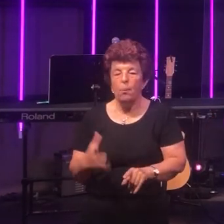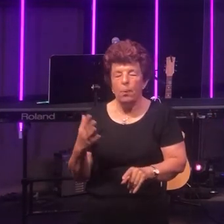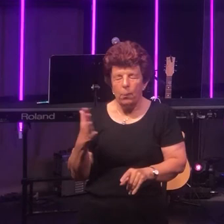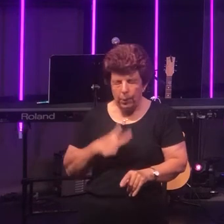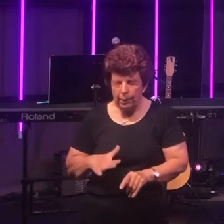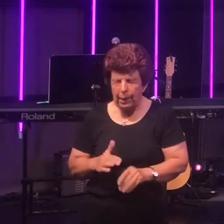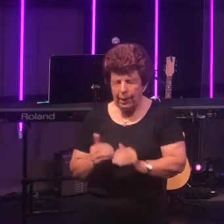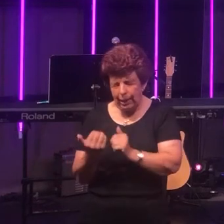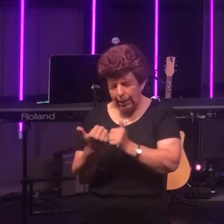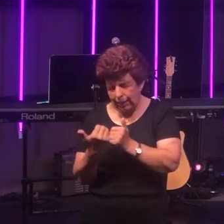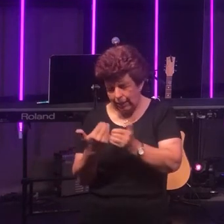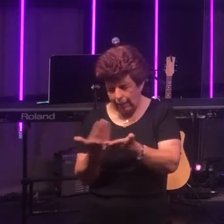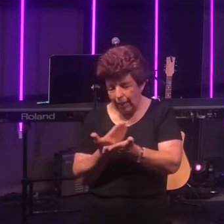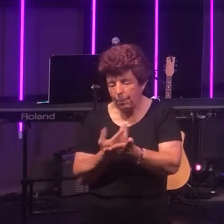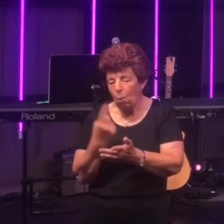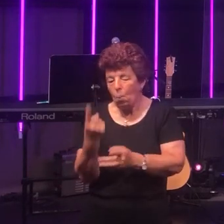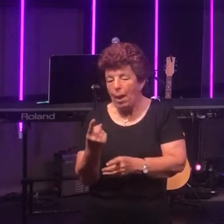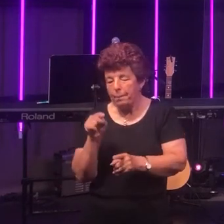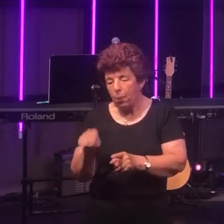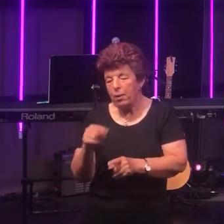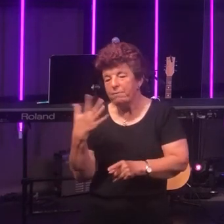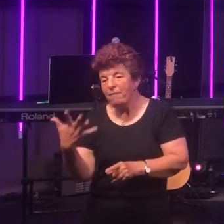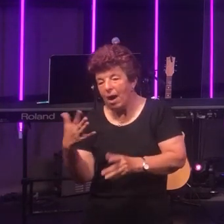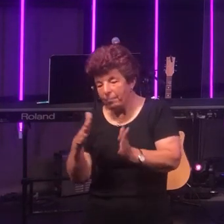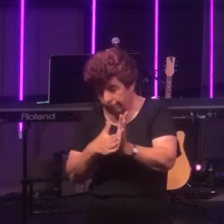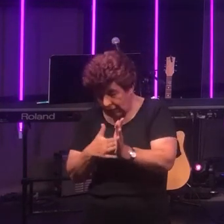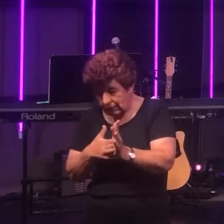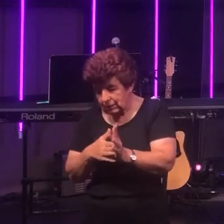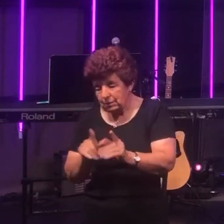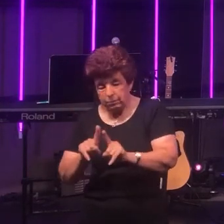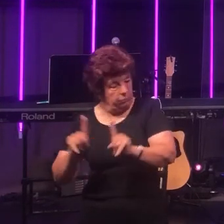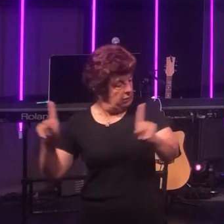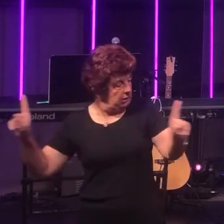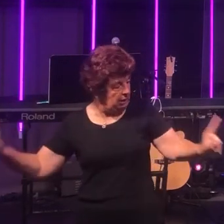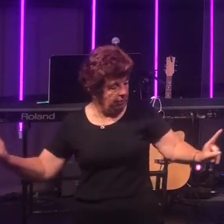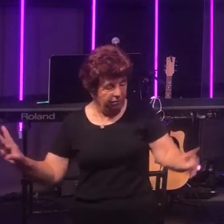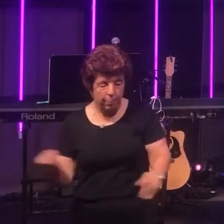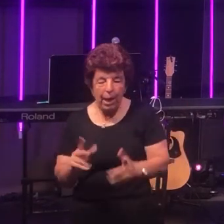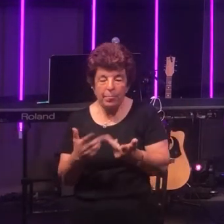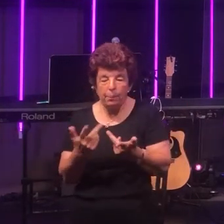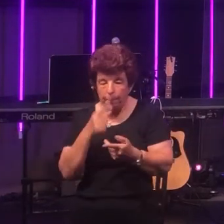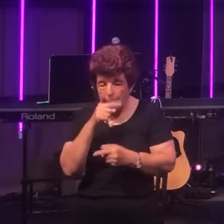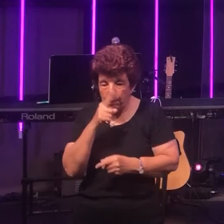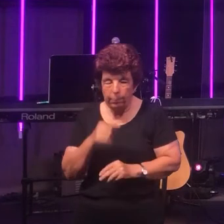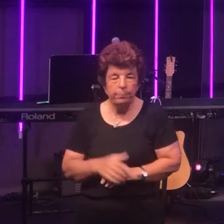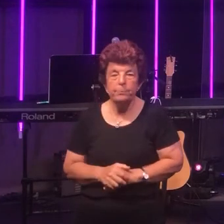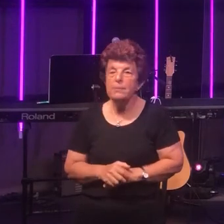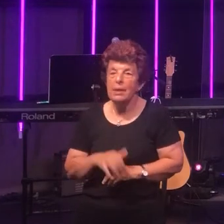to keep at least one and a half meters away from other people. Even today as